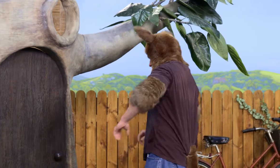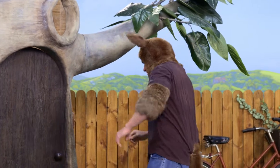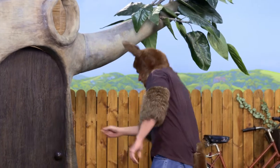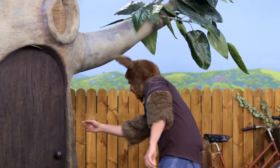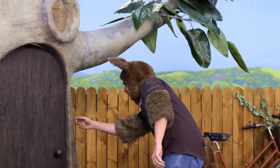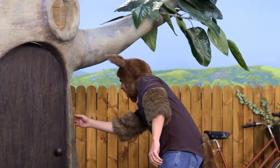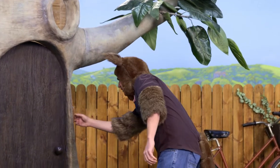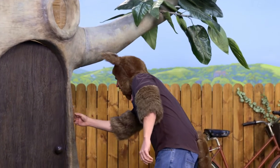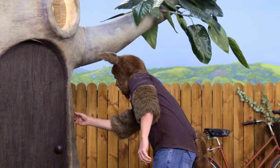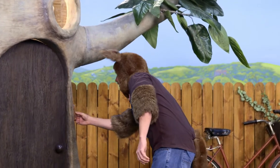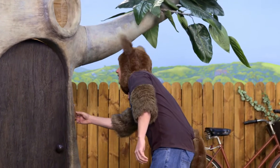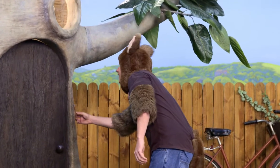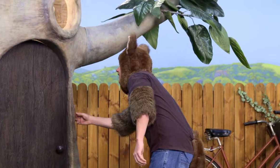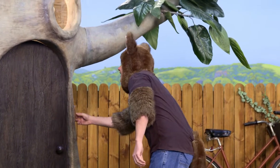Oh. Hmm.